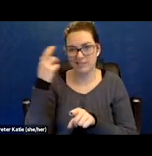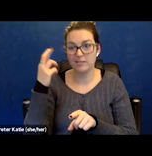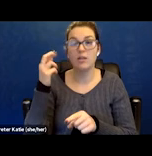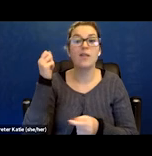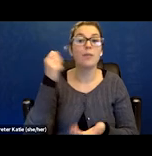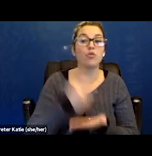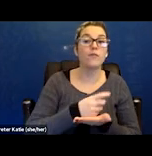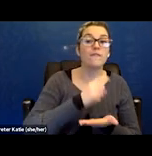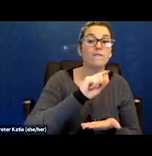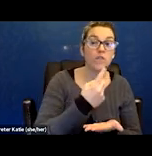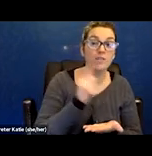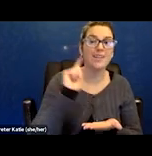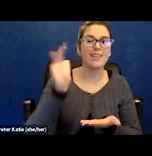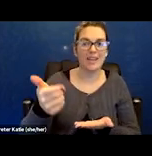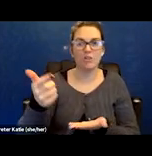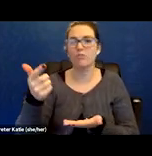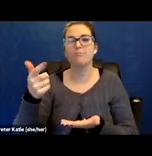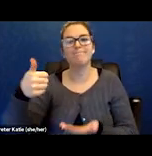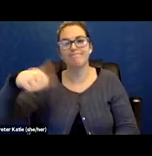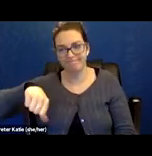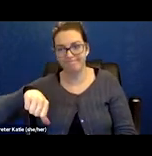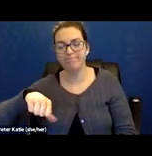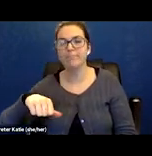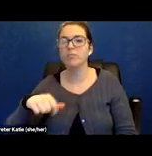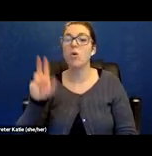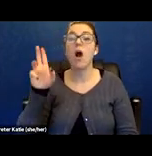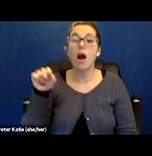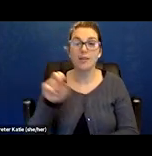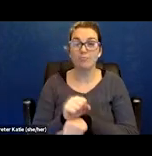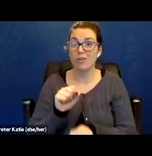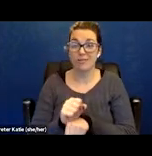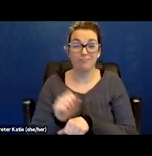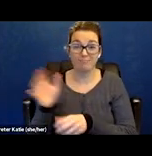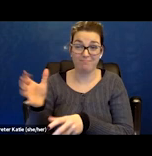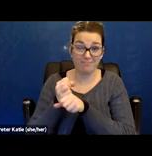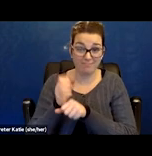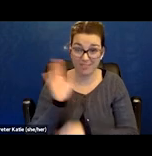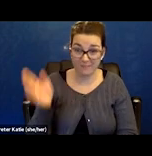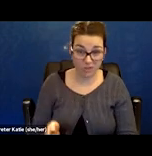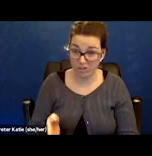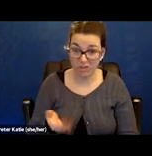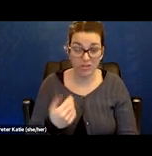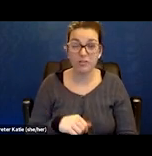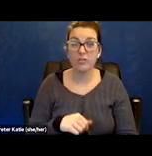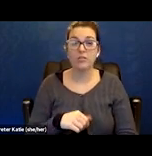So I never did get unemployment. So at that point I had burned through my little 401(k)